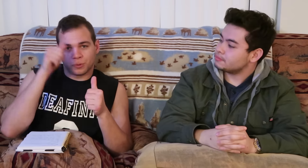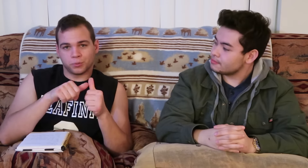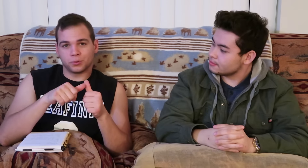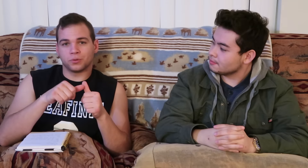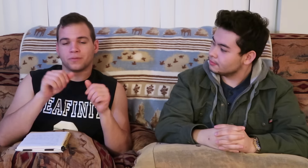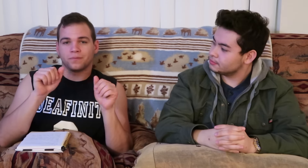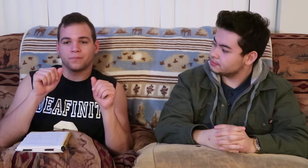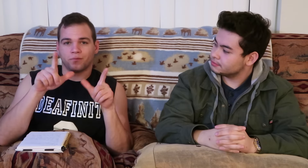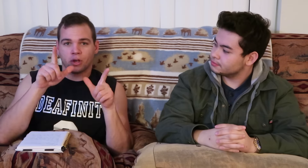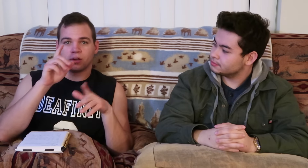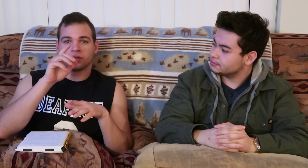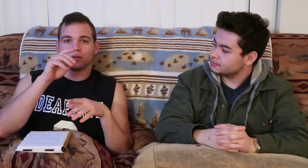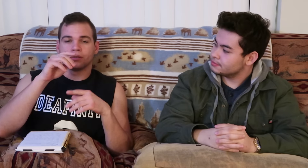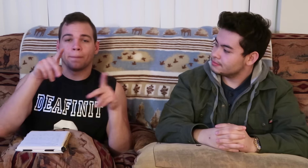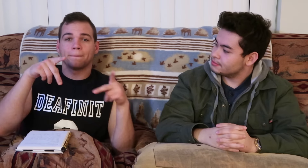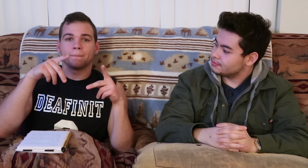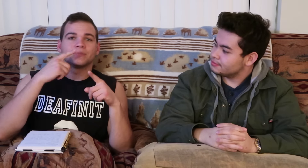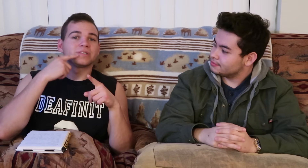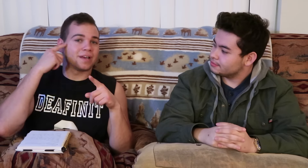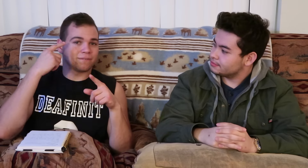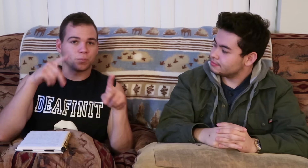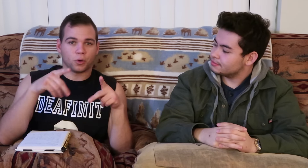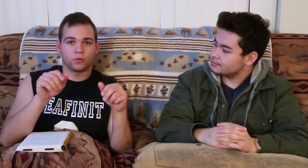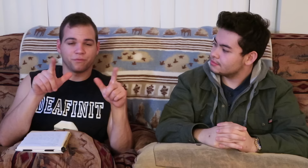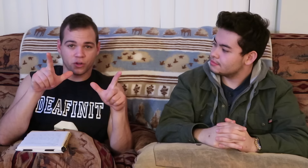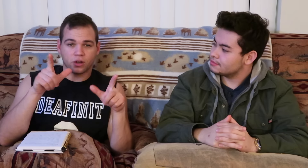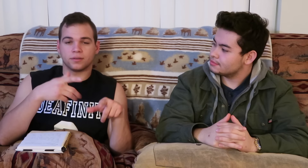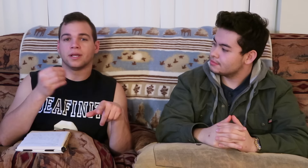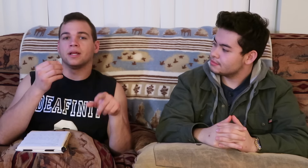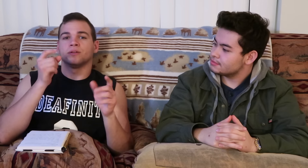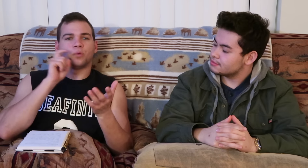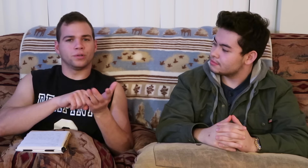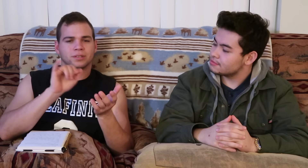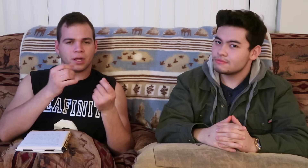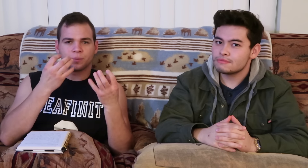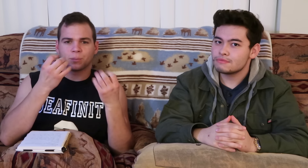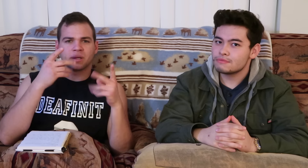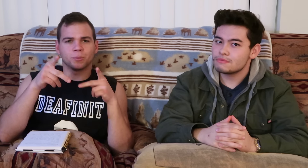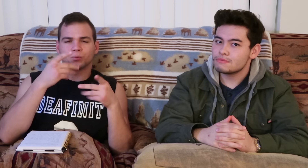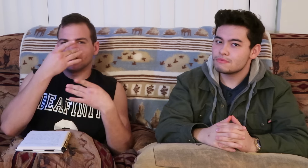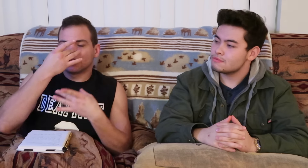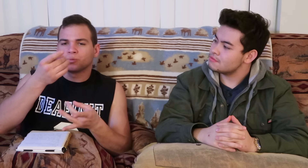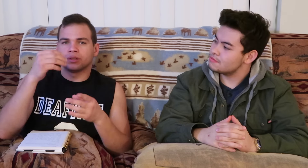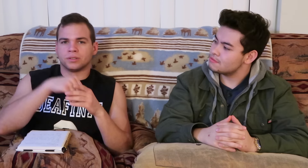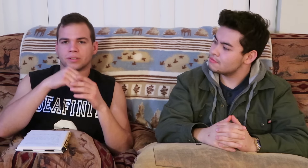i remember vlog: deaf party vlog and i noticed that many people were interested